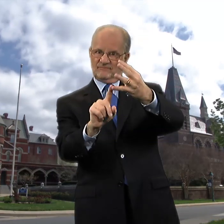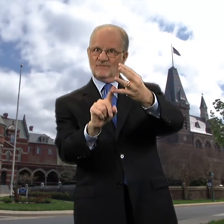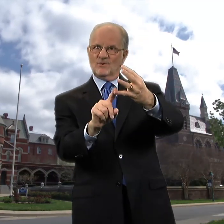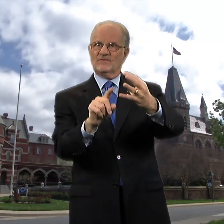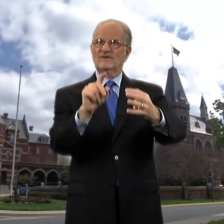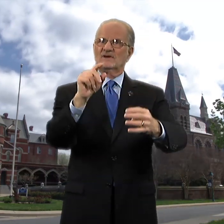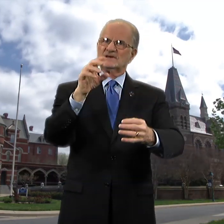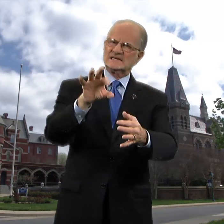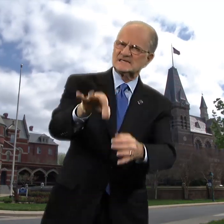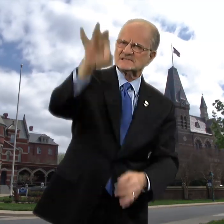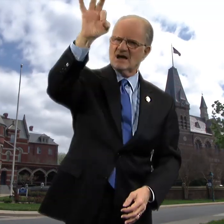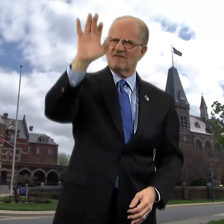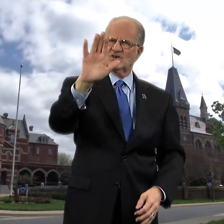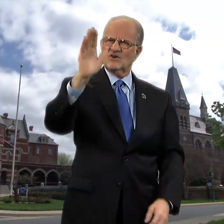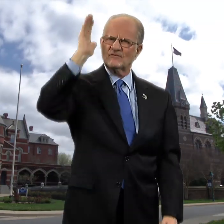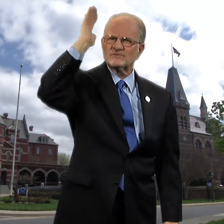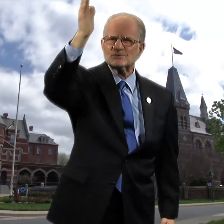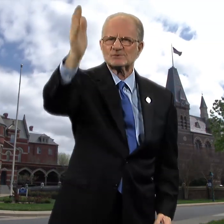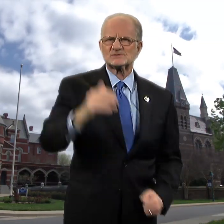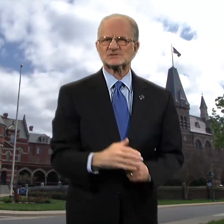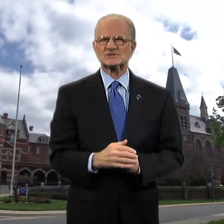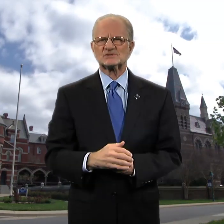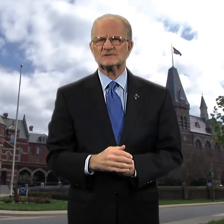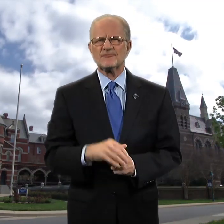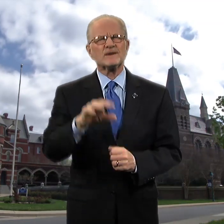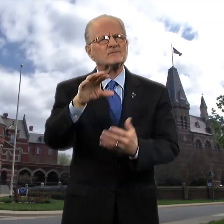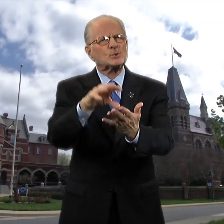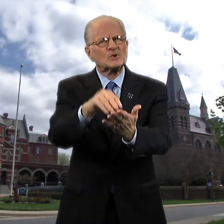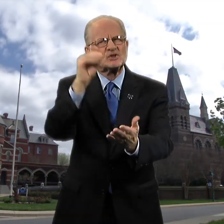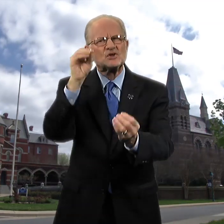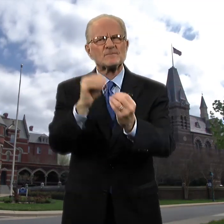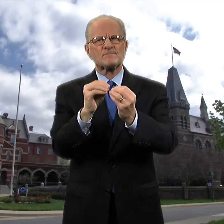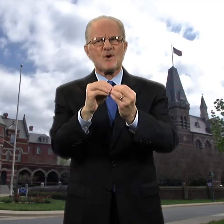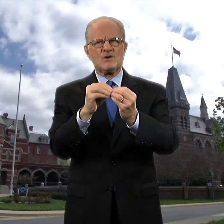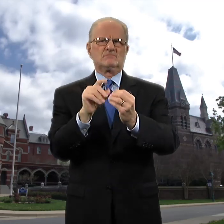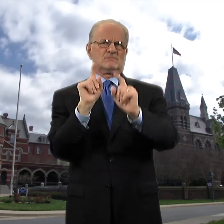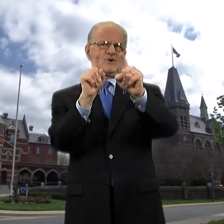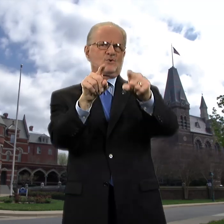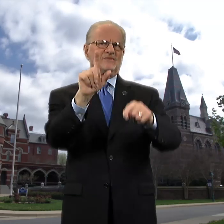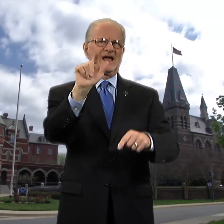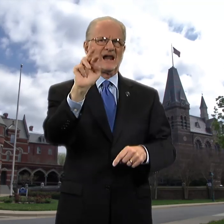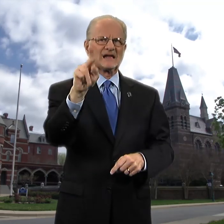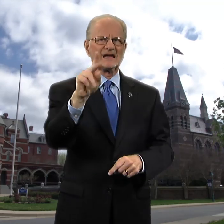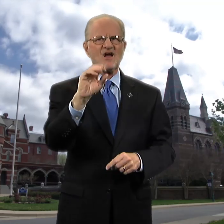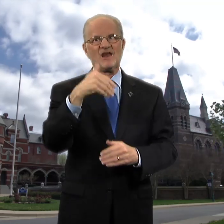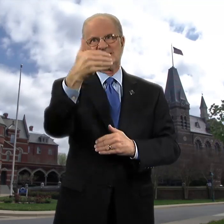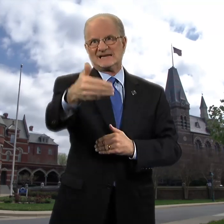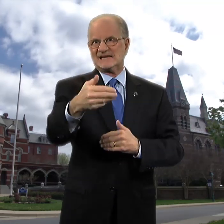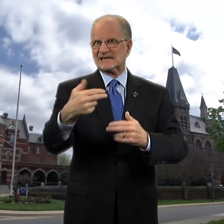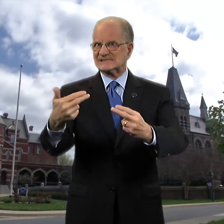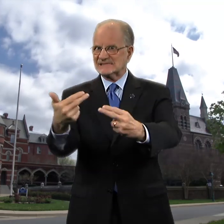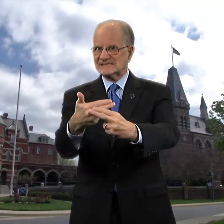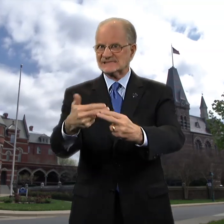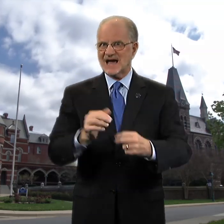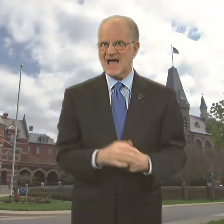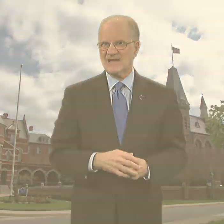and Discover Your Future. To learn more, go to the link on the next slide.